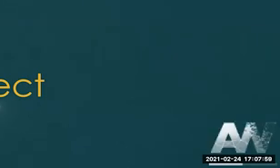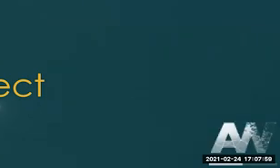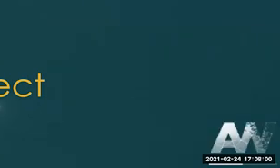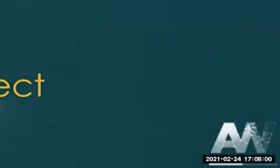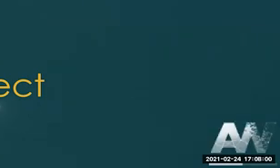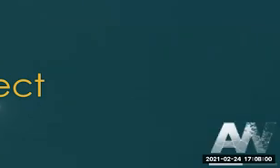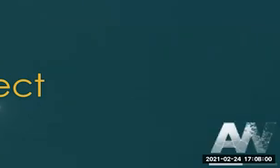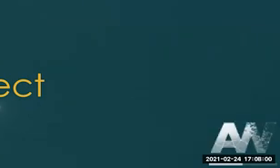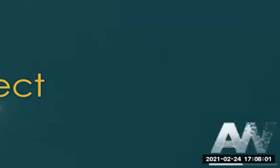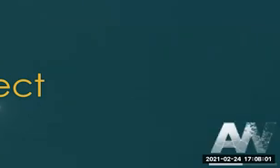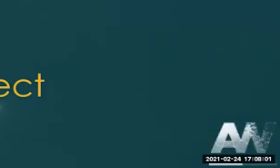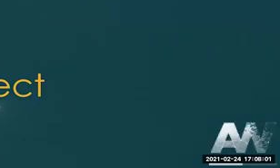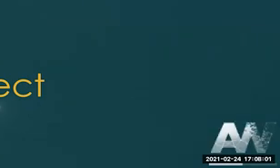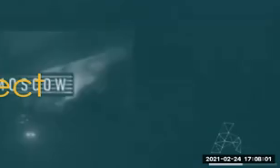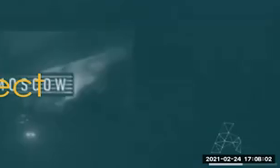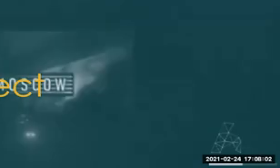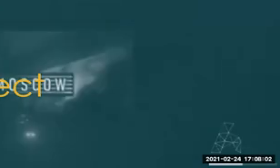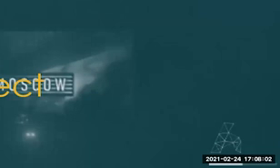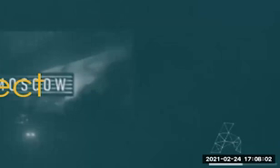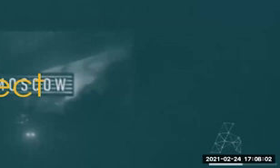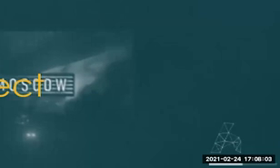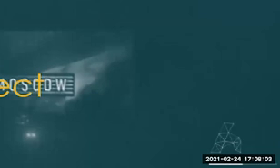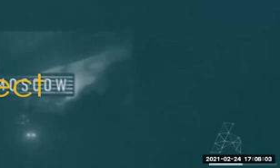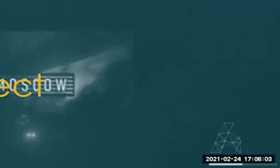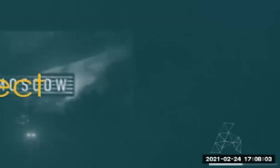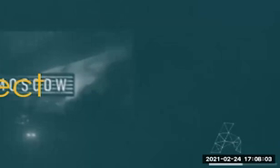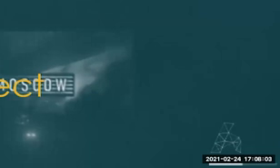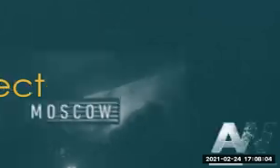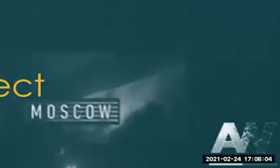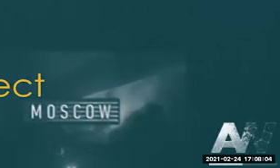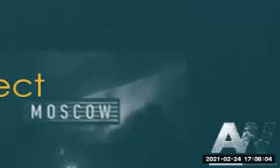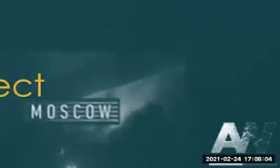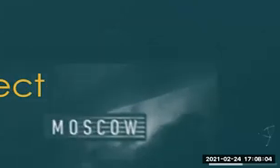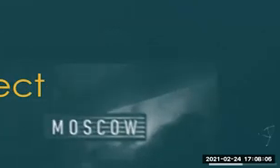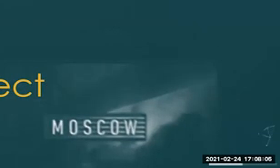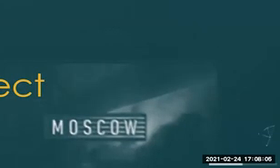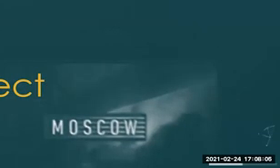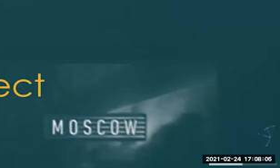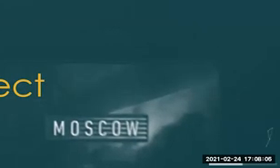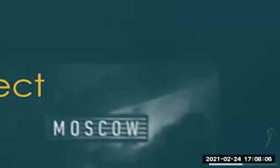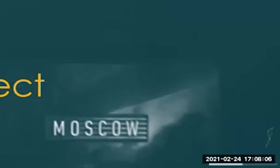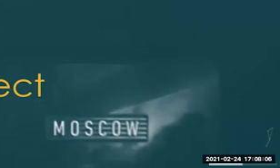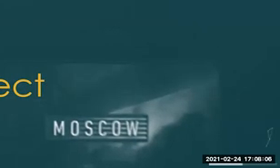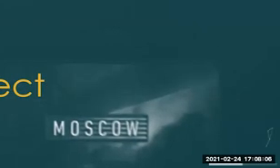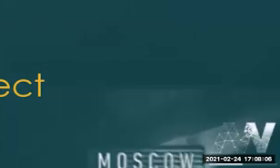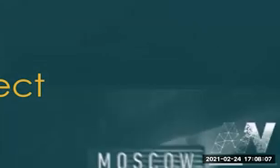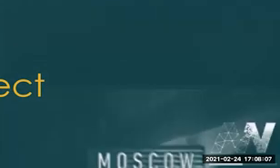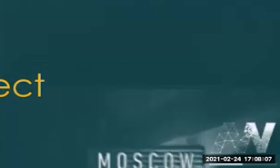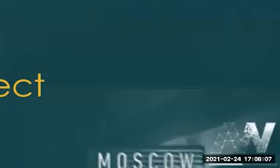level designer, my role is to come up with and implement the ideas for gameplay experiences that collaborates with all the departments by using the